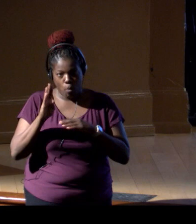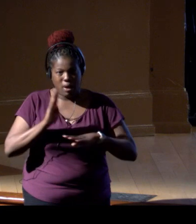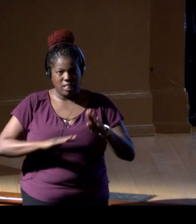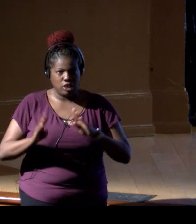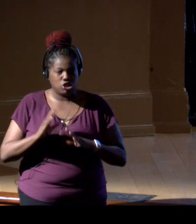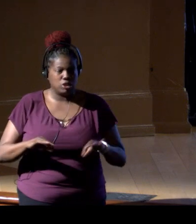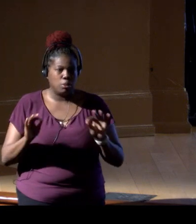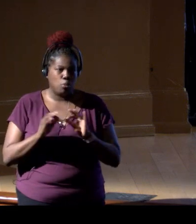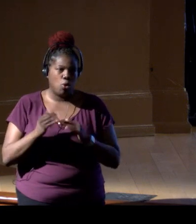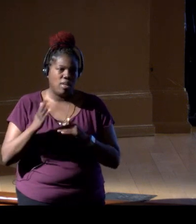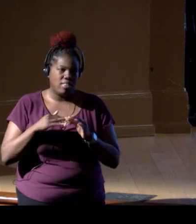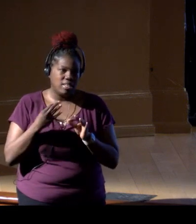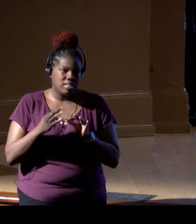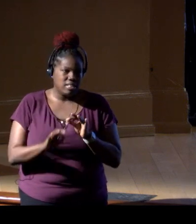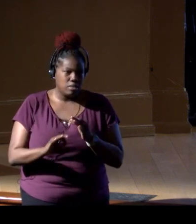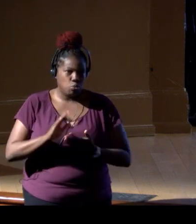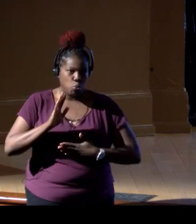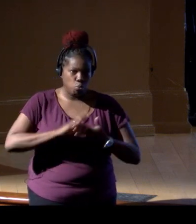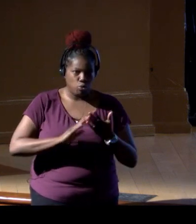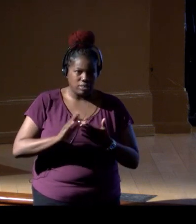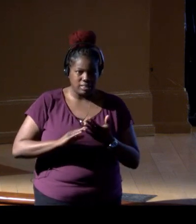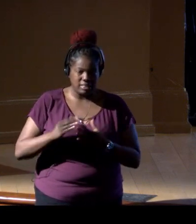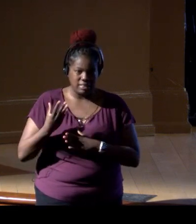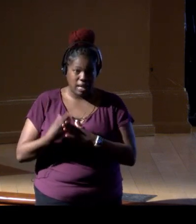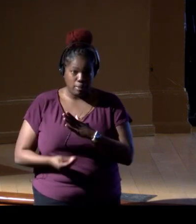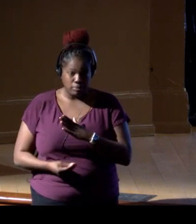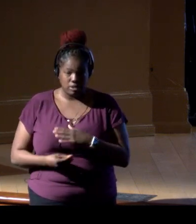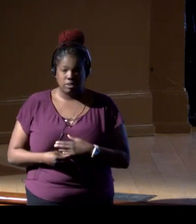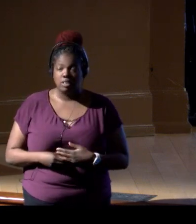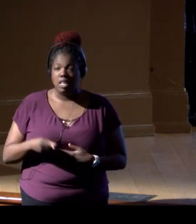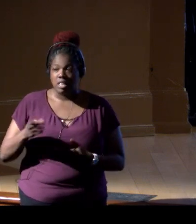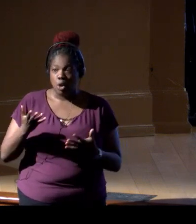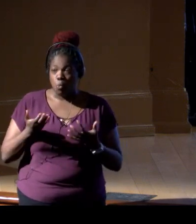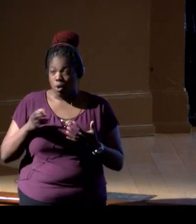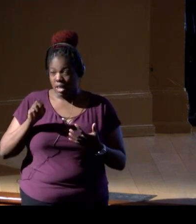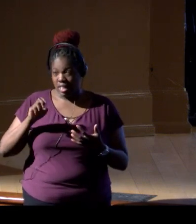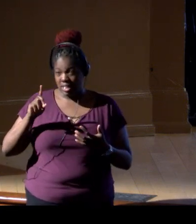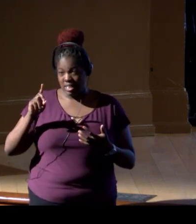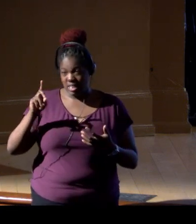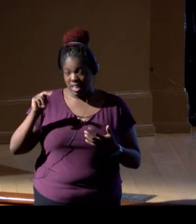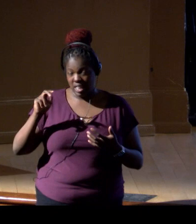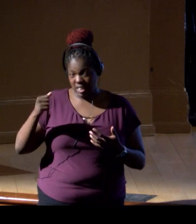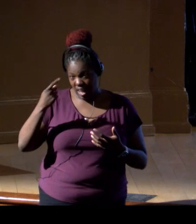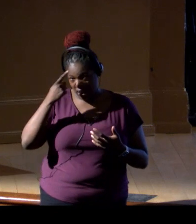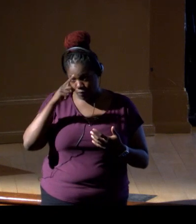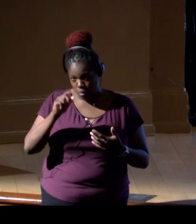than simple presence and absence. They want eDNA for more sophisticated purposes,